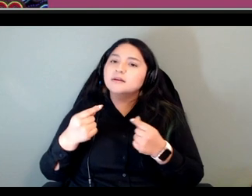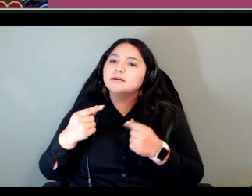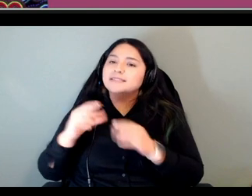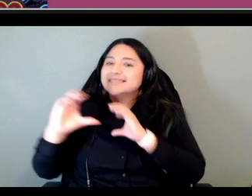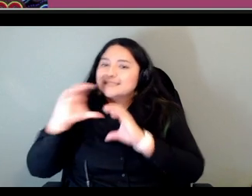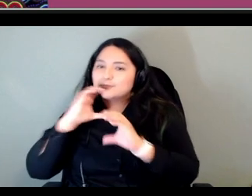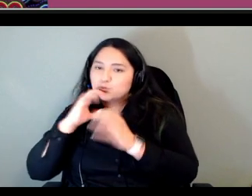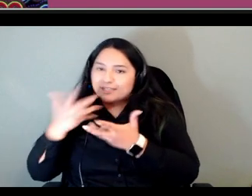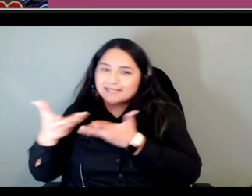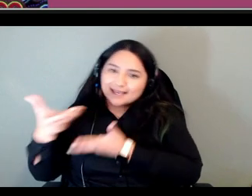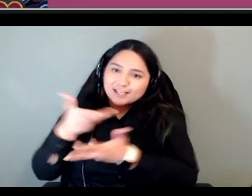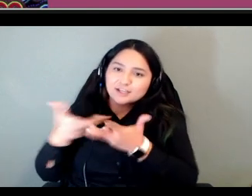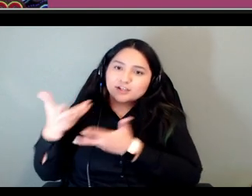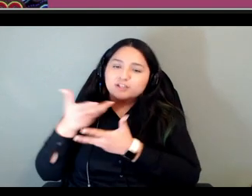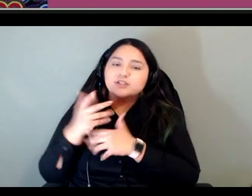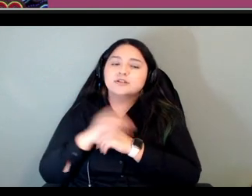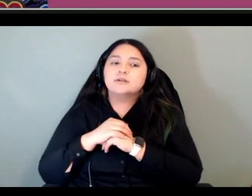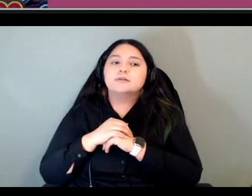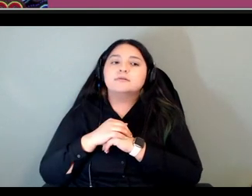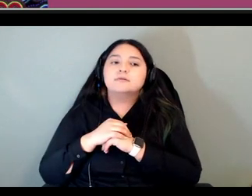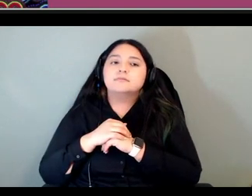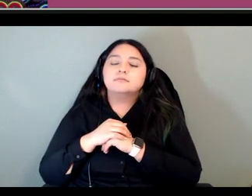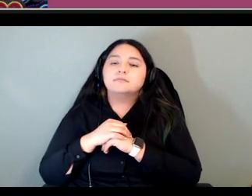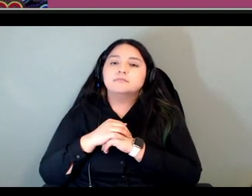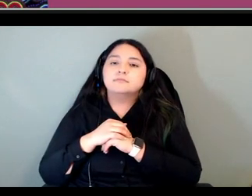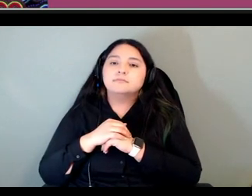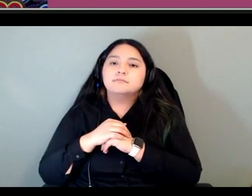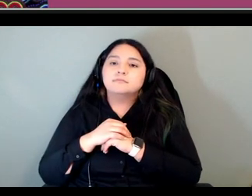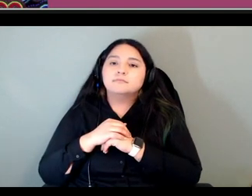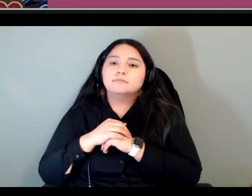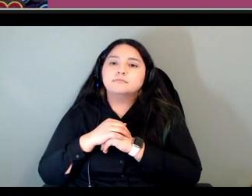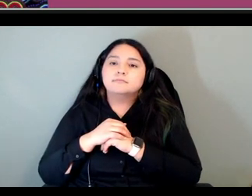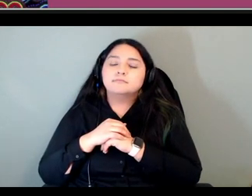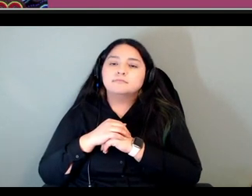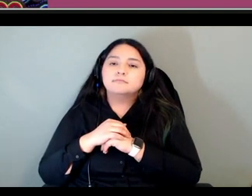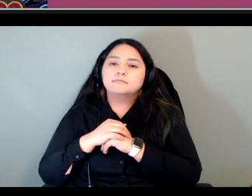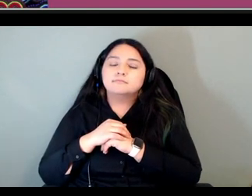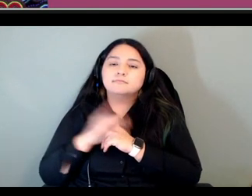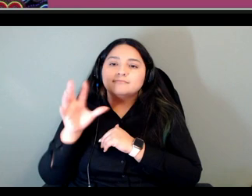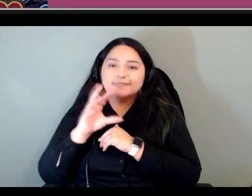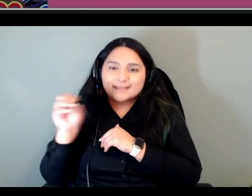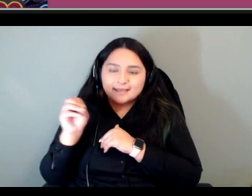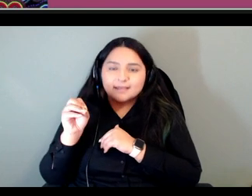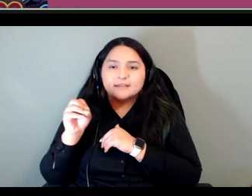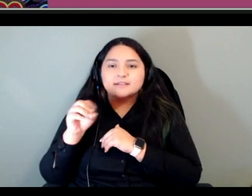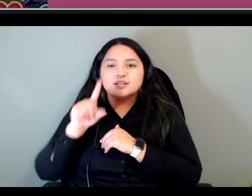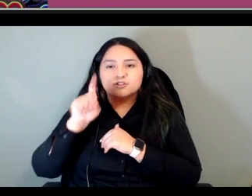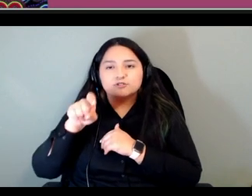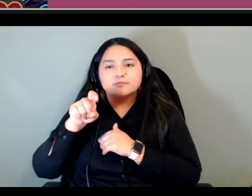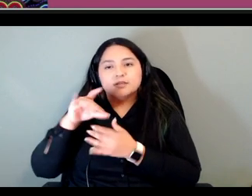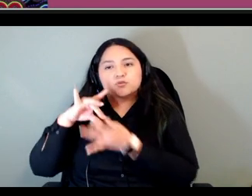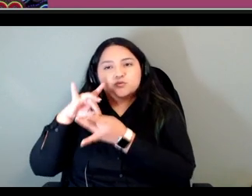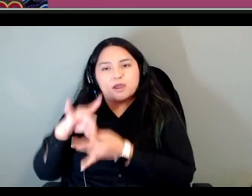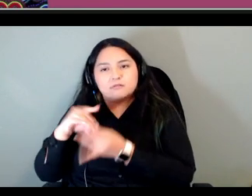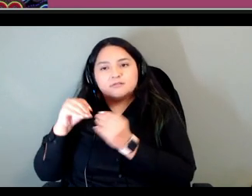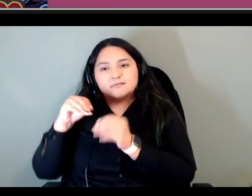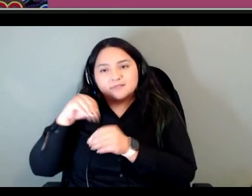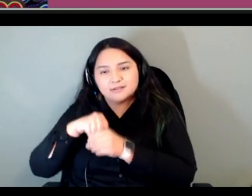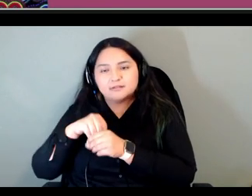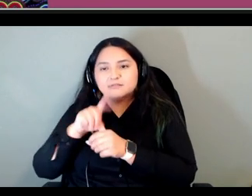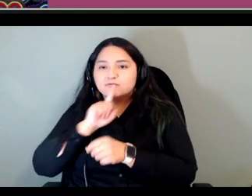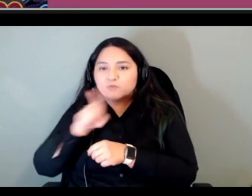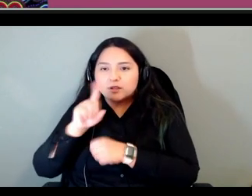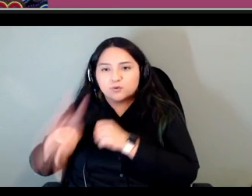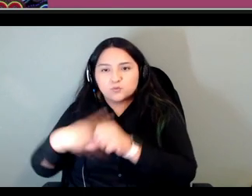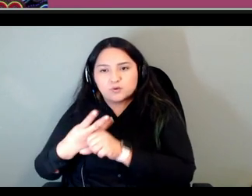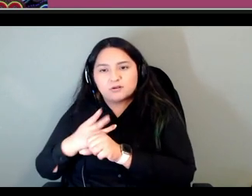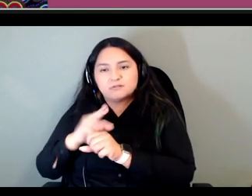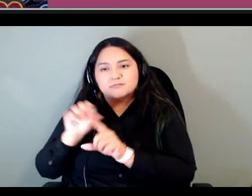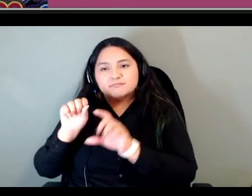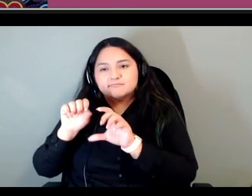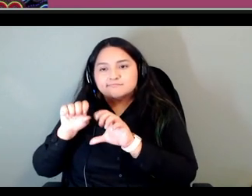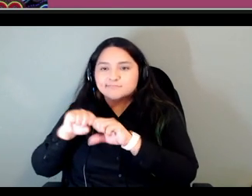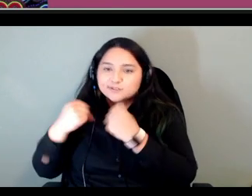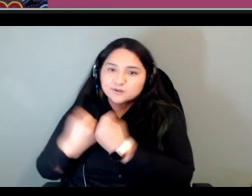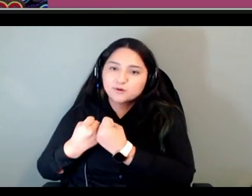that it's grounded in your social and cultural realities so um and a more practical thing